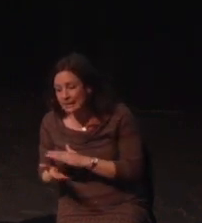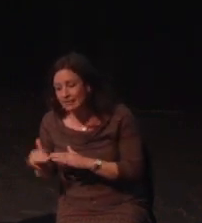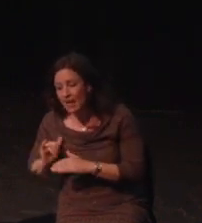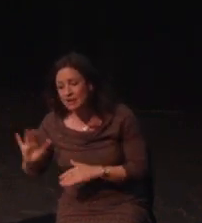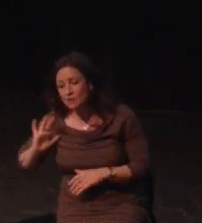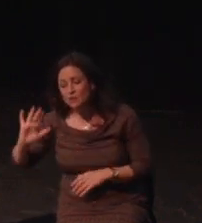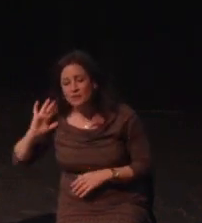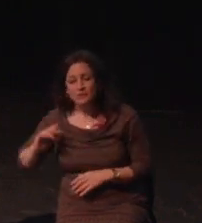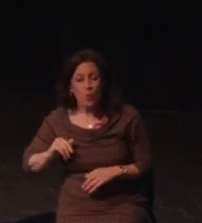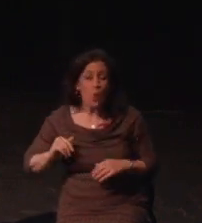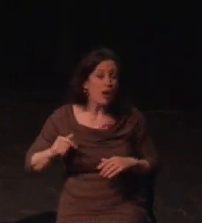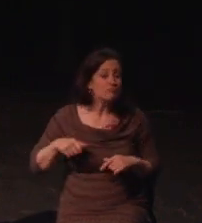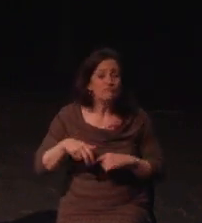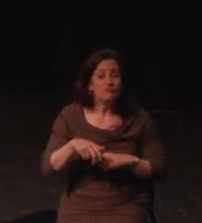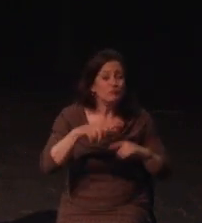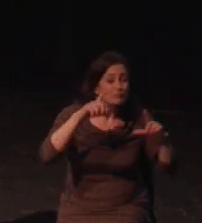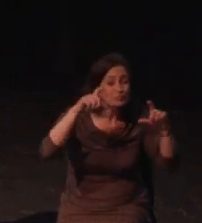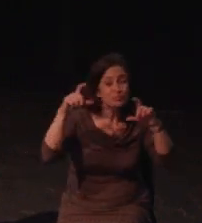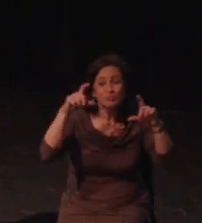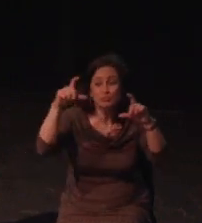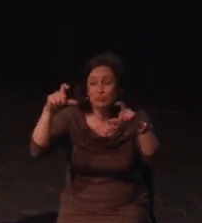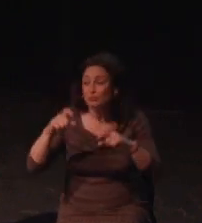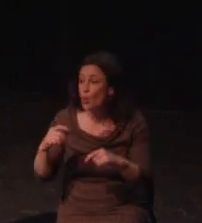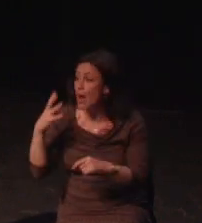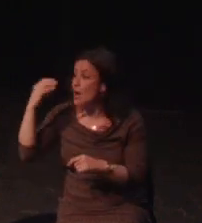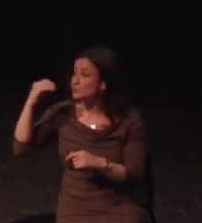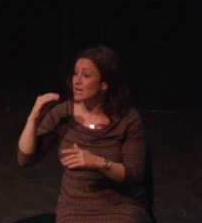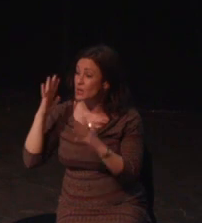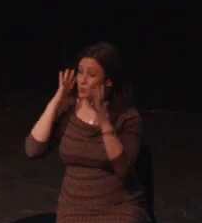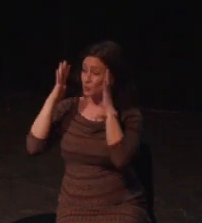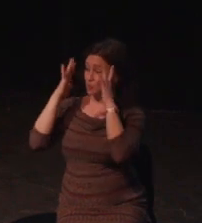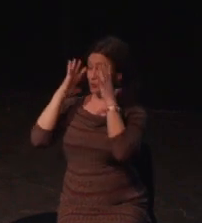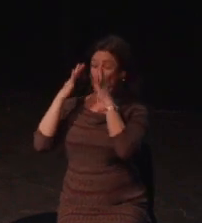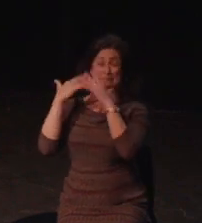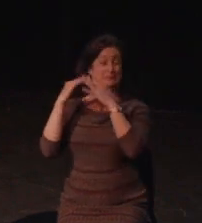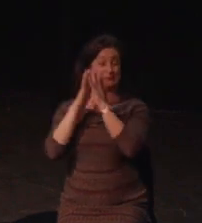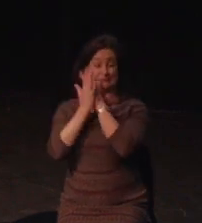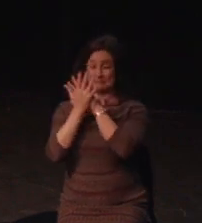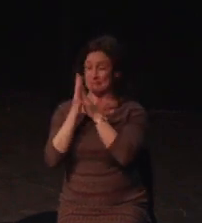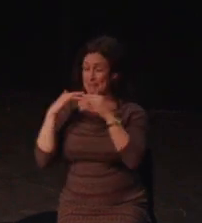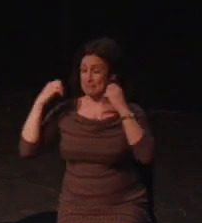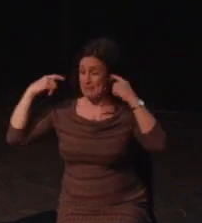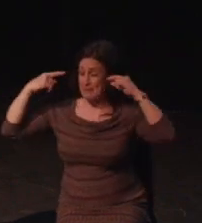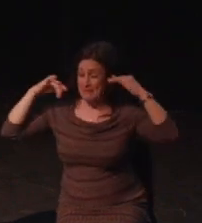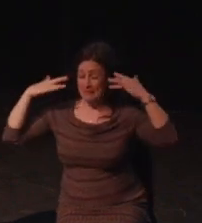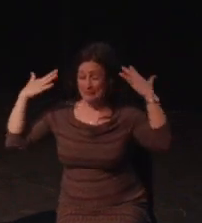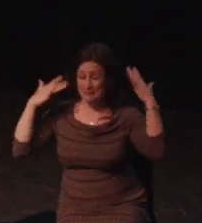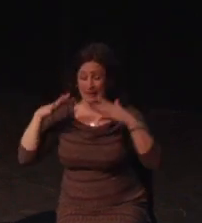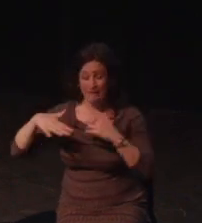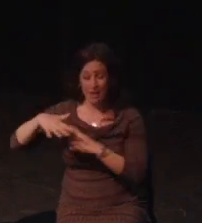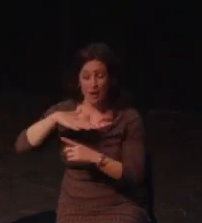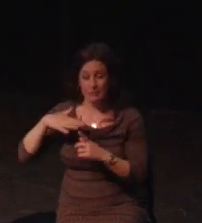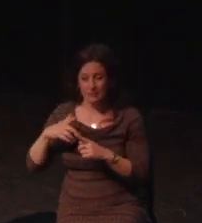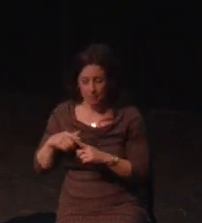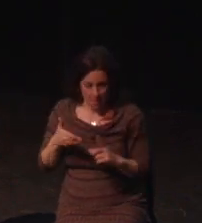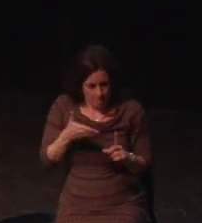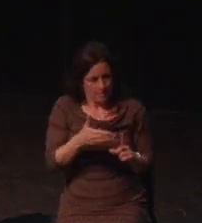Several of my friends were developers, and we spent most of our time socializing around games, like Rock Band and Left 4 Dead.